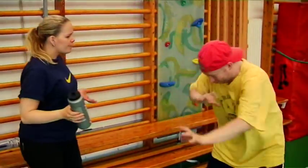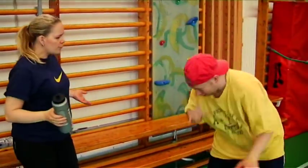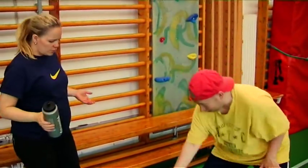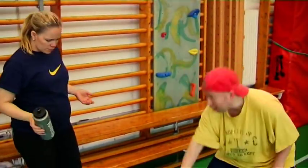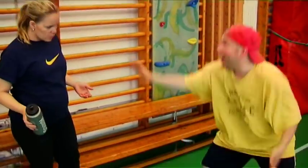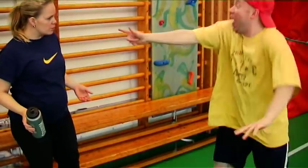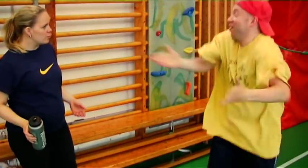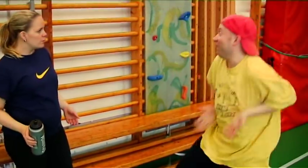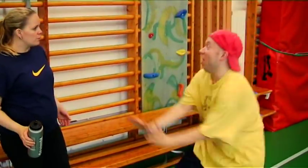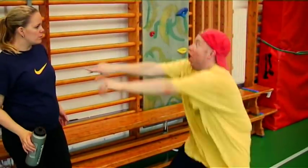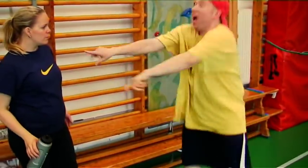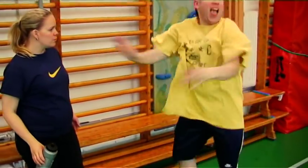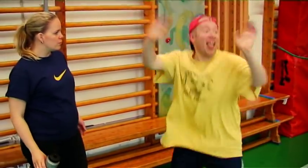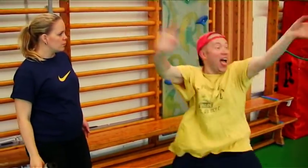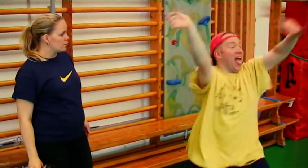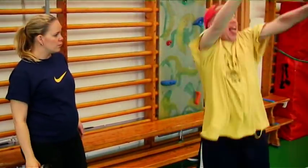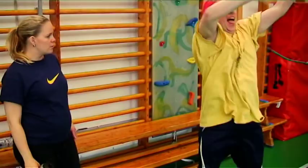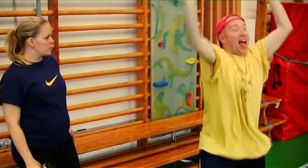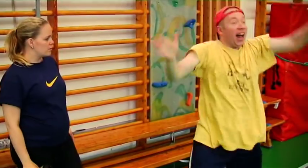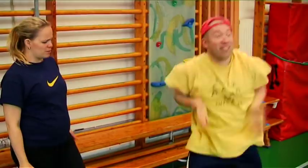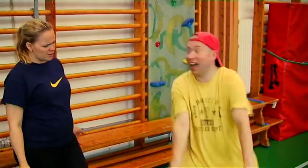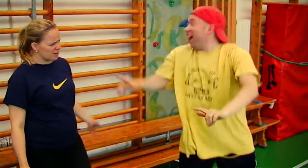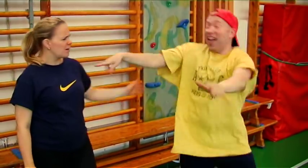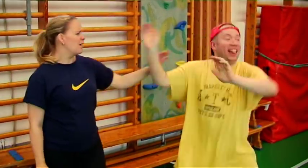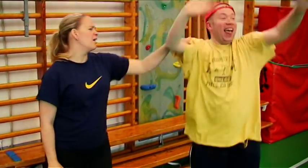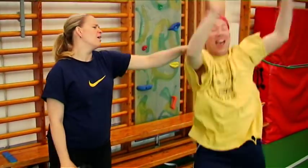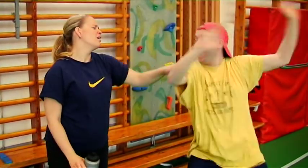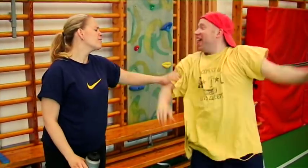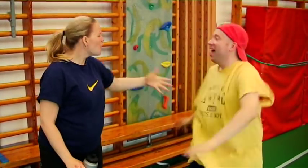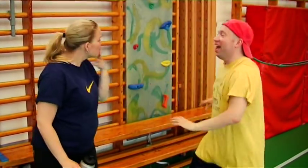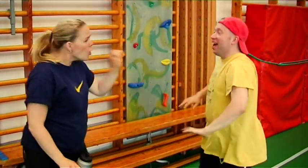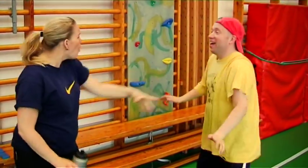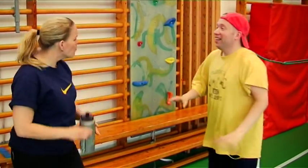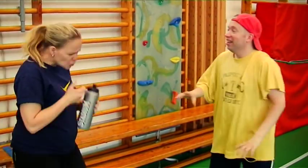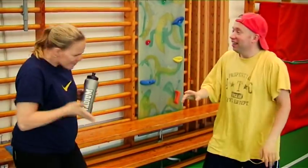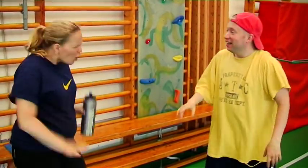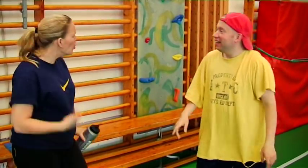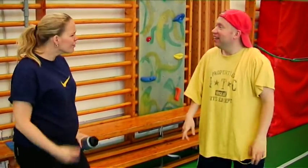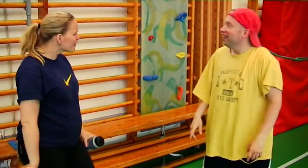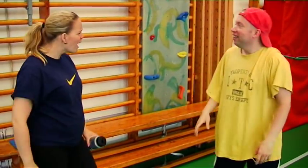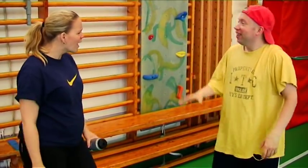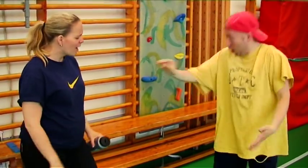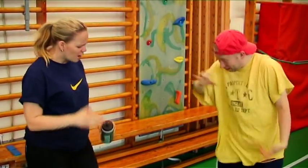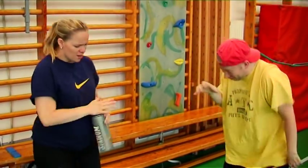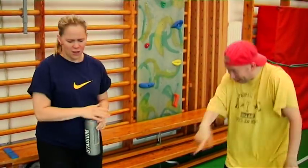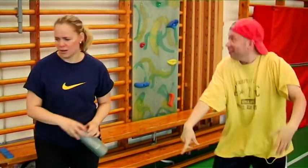The water is broken! She's gonna give birth! What are you talking about? I'm not gonna give birth!